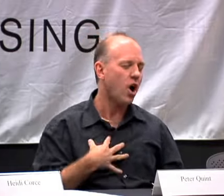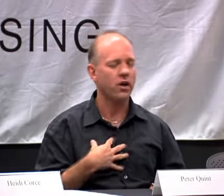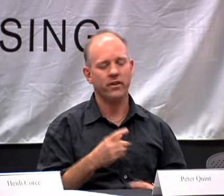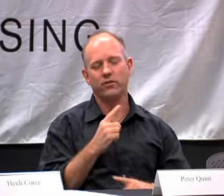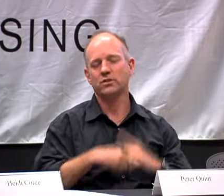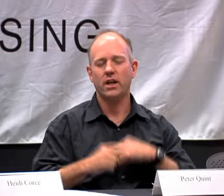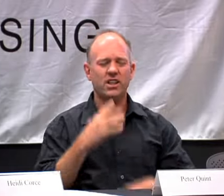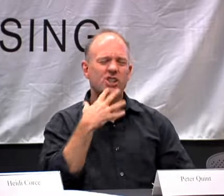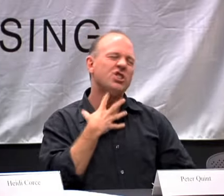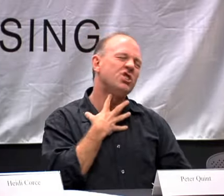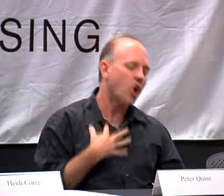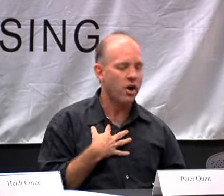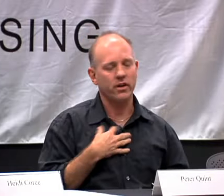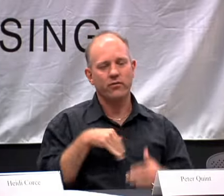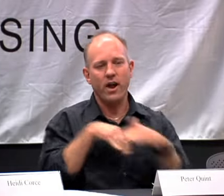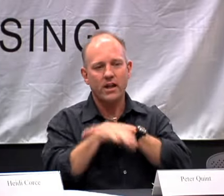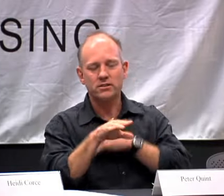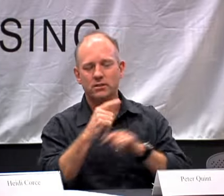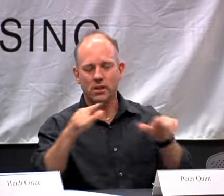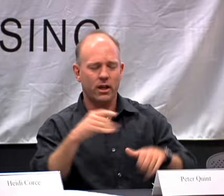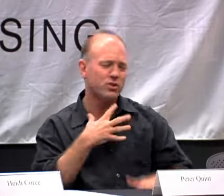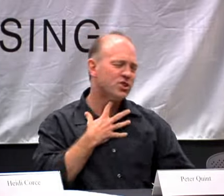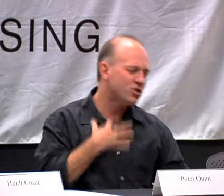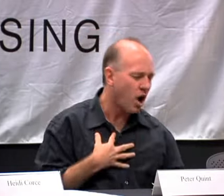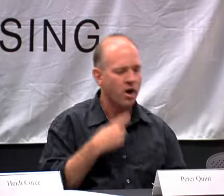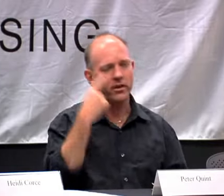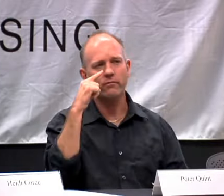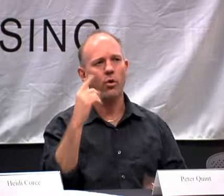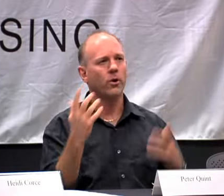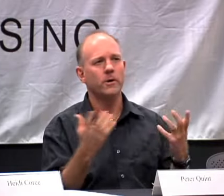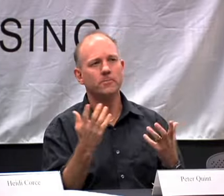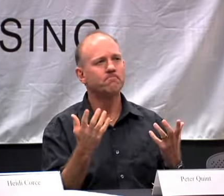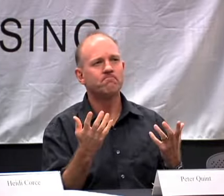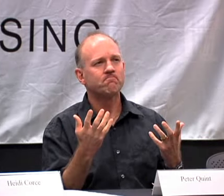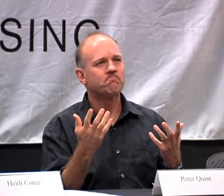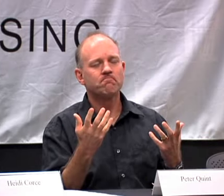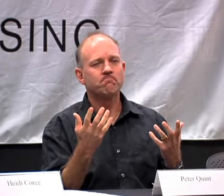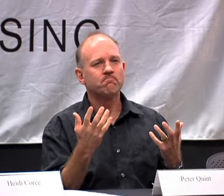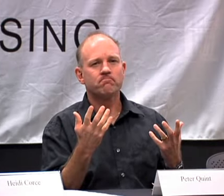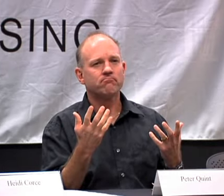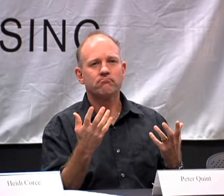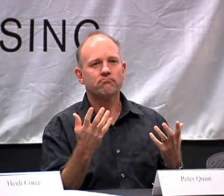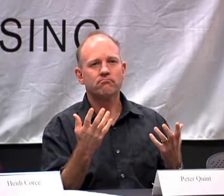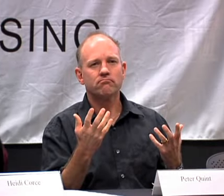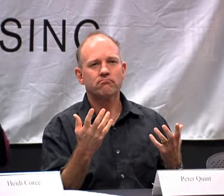THEY WERE STARVING FOR KNOWLEDGE, THEY WERE STARVING FOR SIGN,